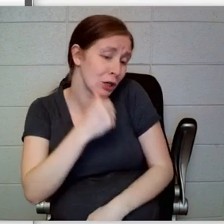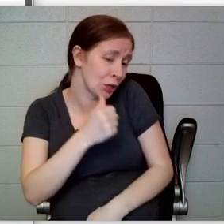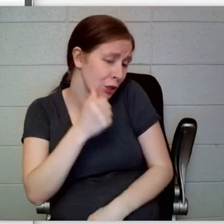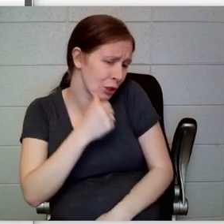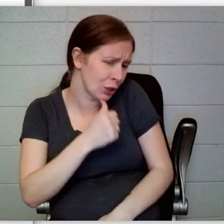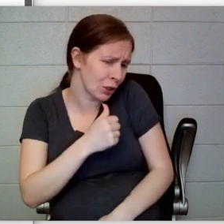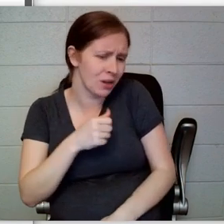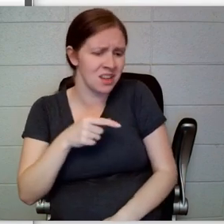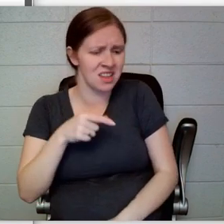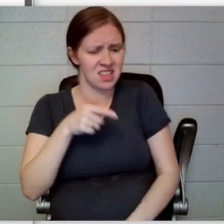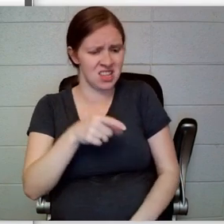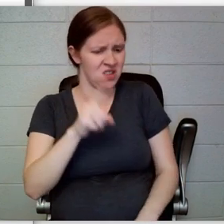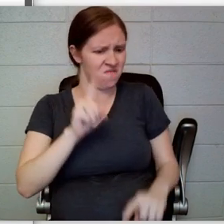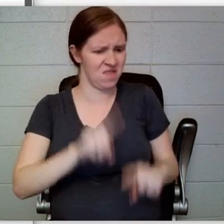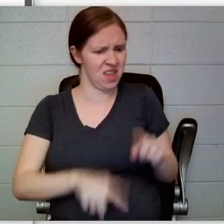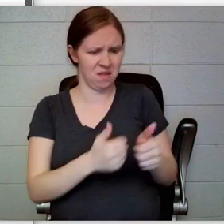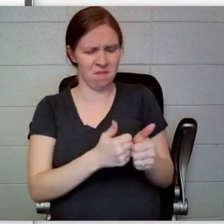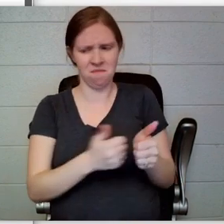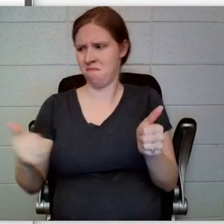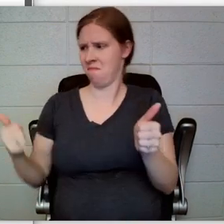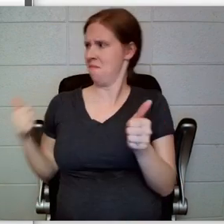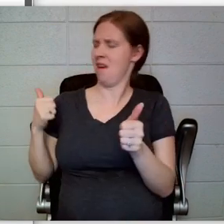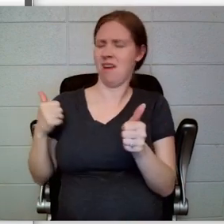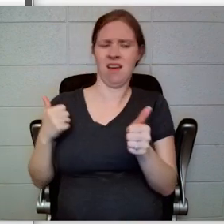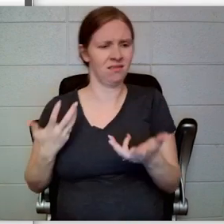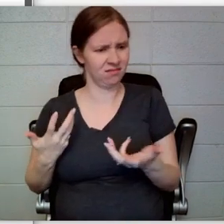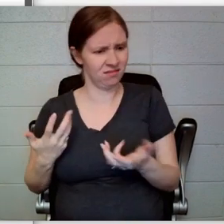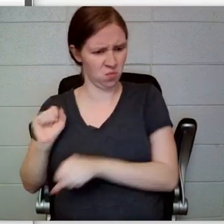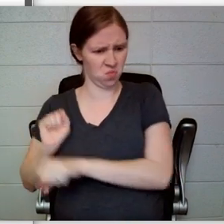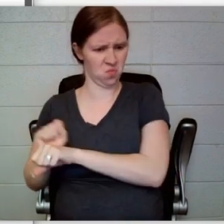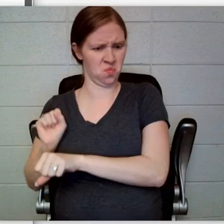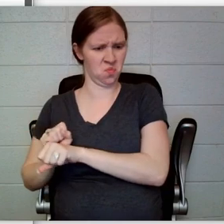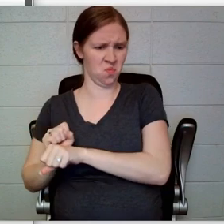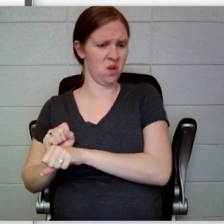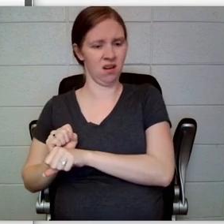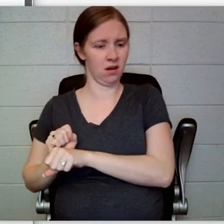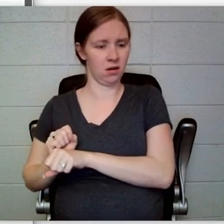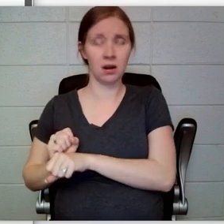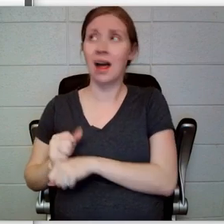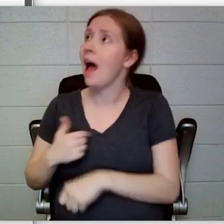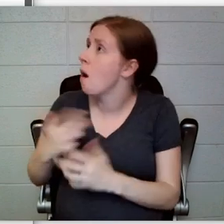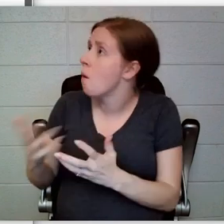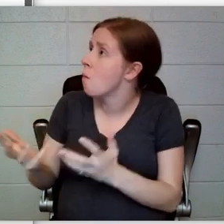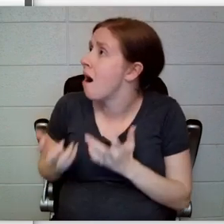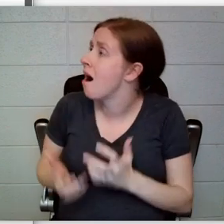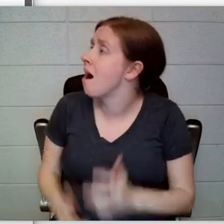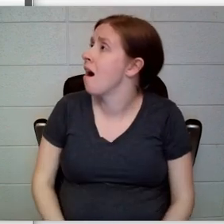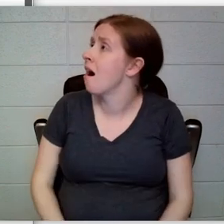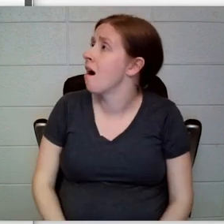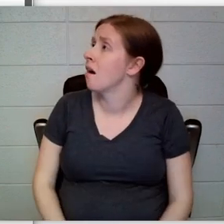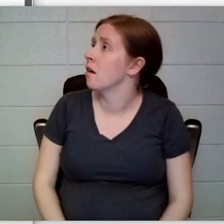shouldn’t be working backstage.” “But I’d like to,” Violet said.